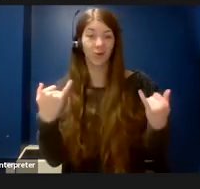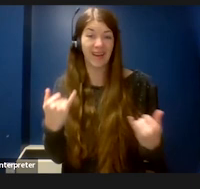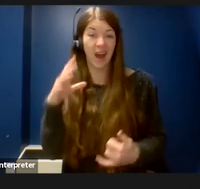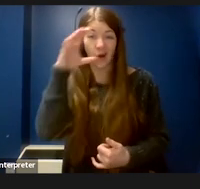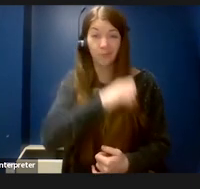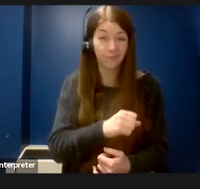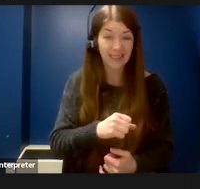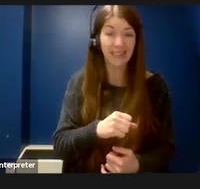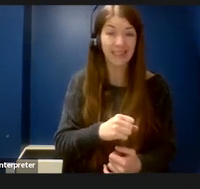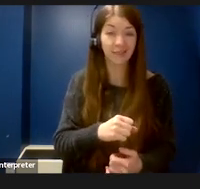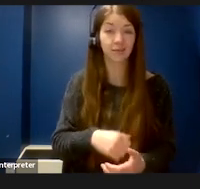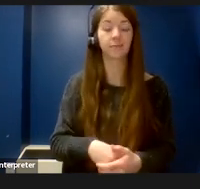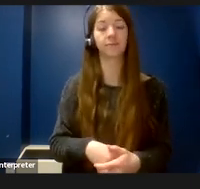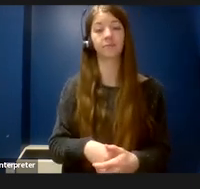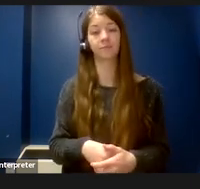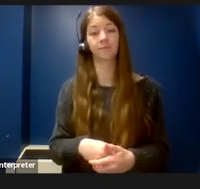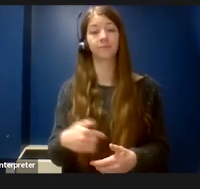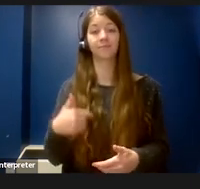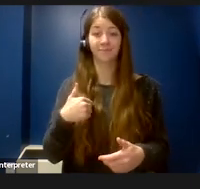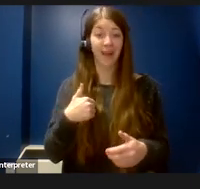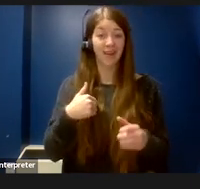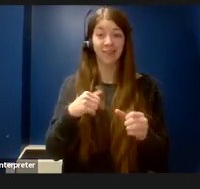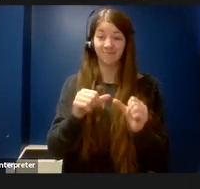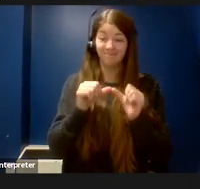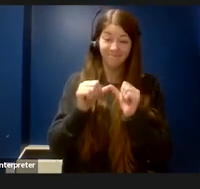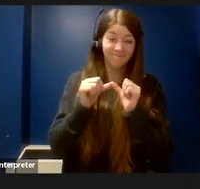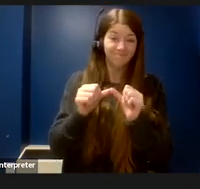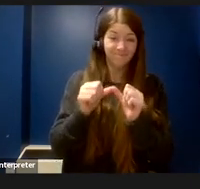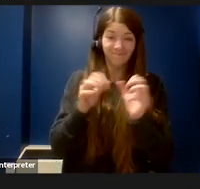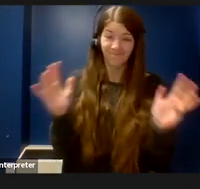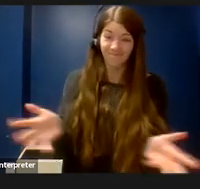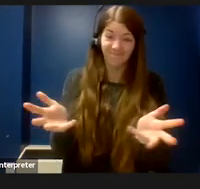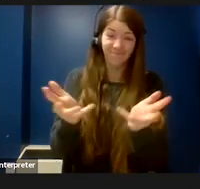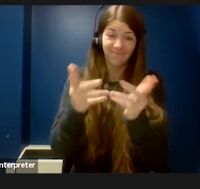I encourage you to continue this conversation at your next departmental or committee meeting.